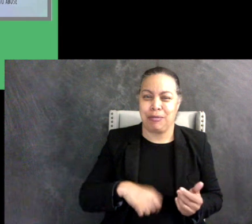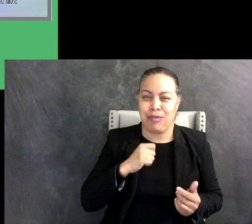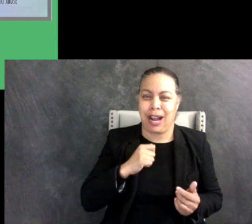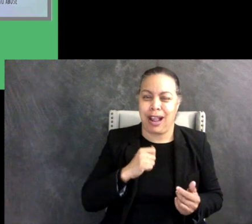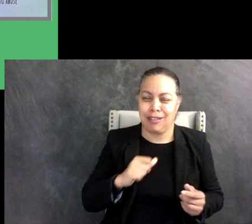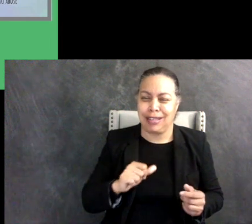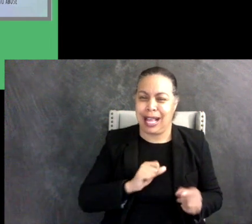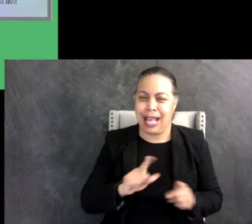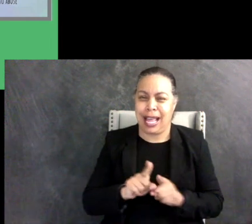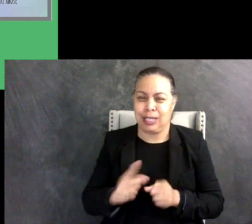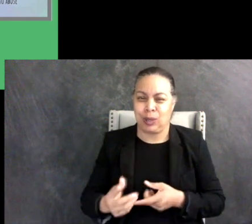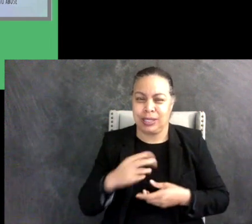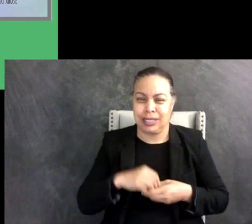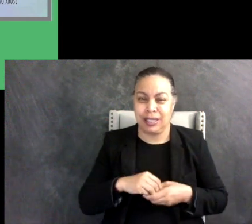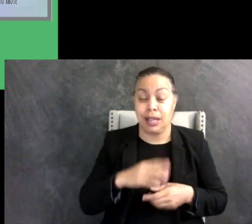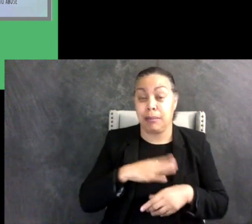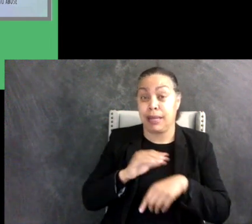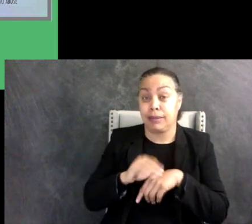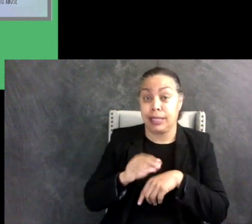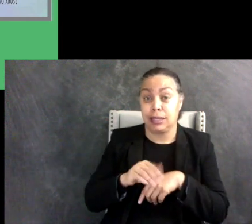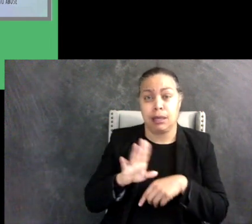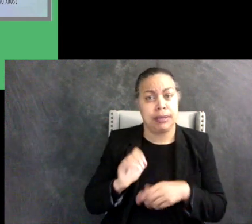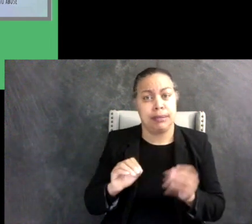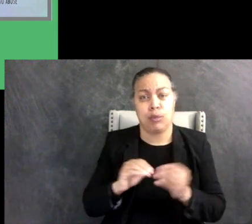My advice to parents and professionals is to be more accepting when you talk and converse